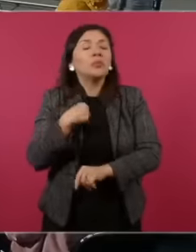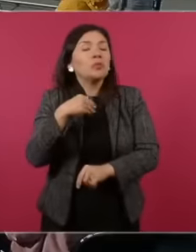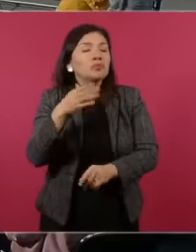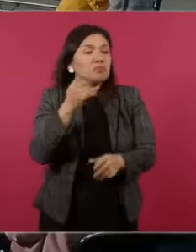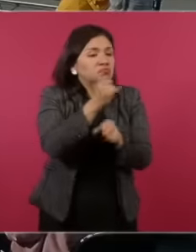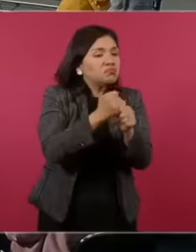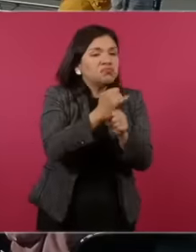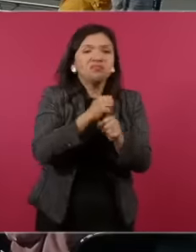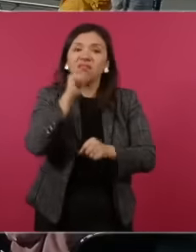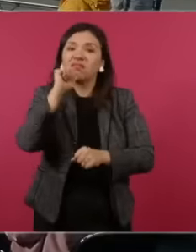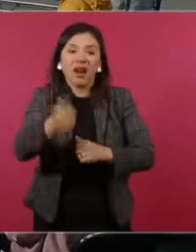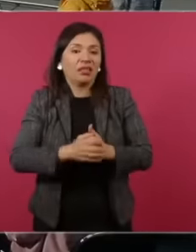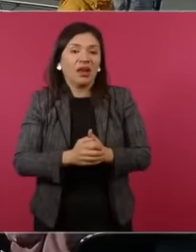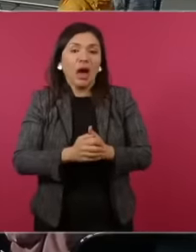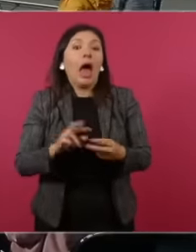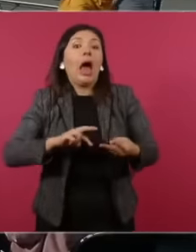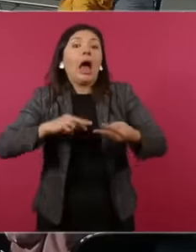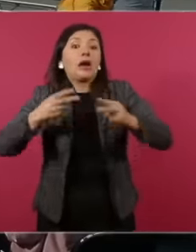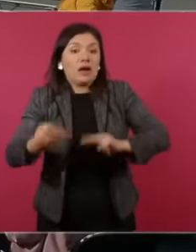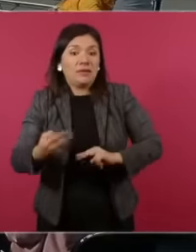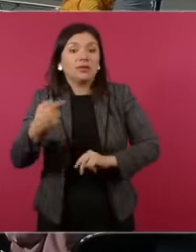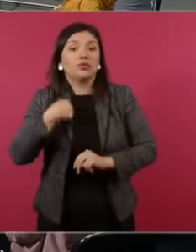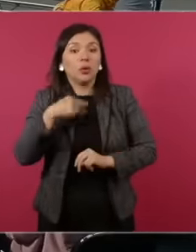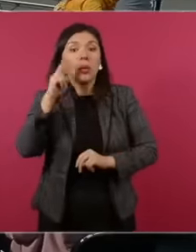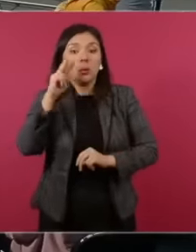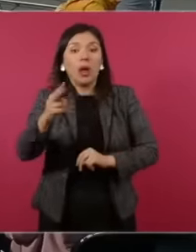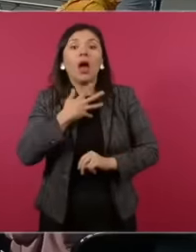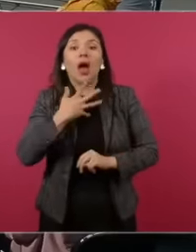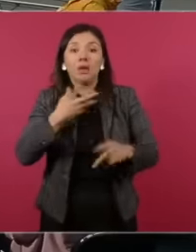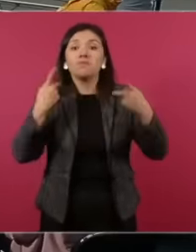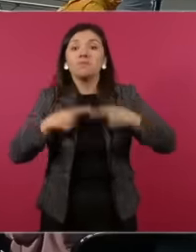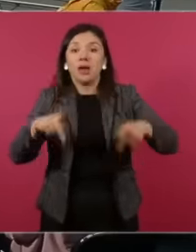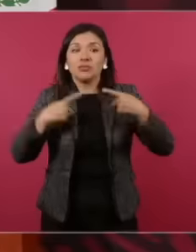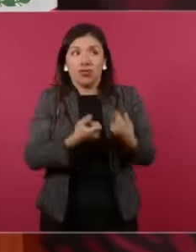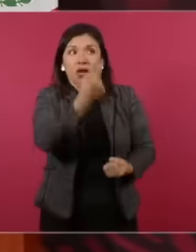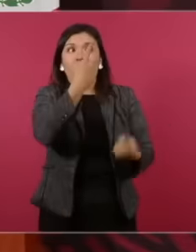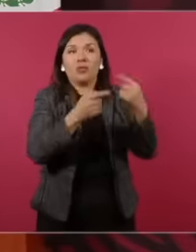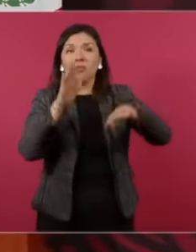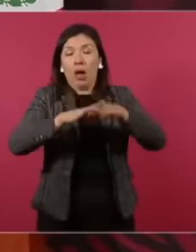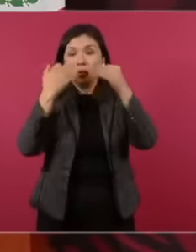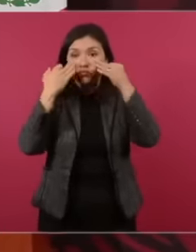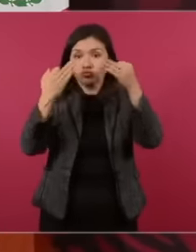the contrary and I have found testimonies from people who know him from people who are in